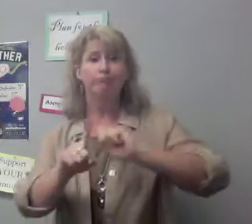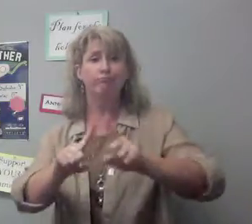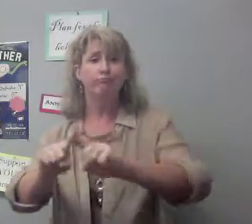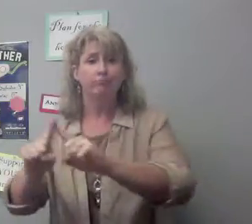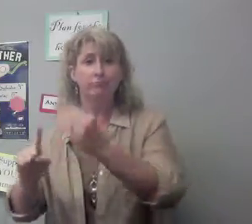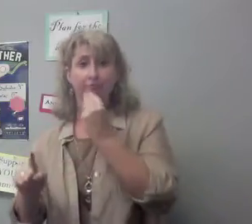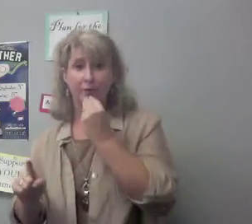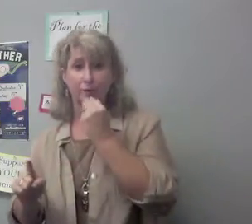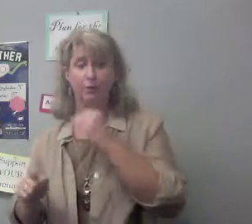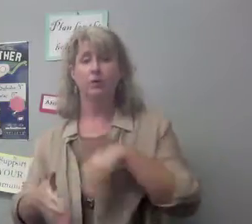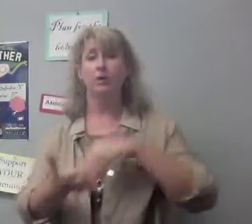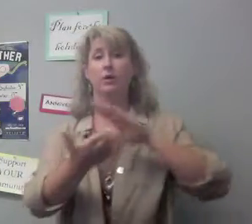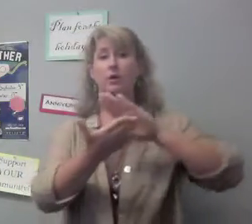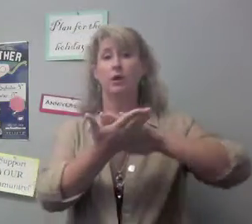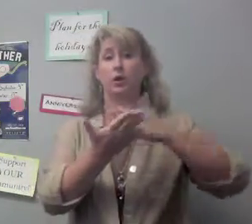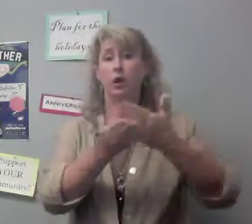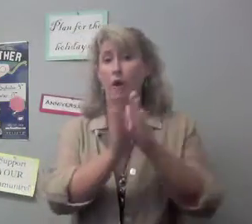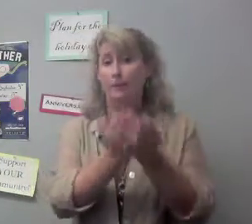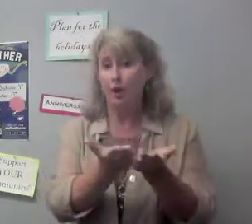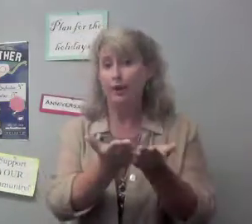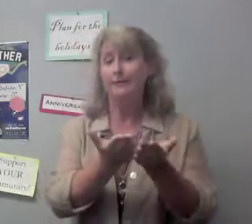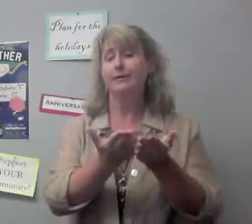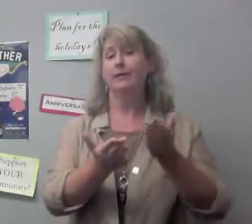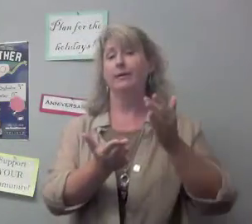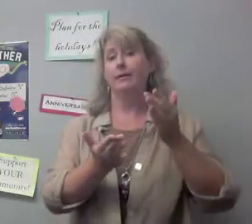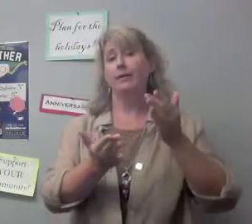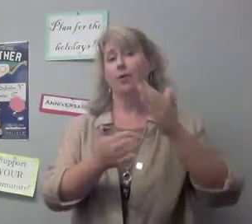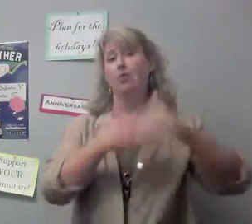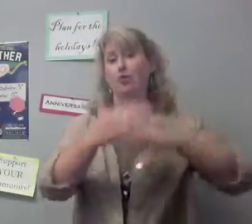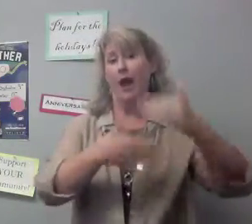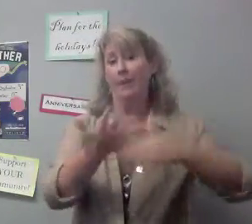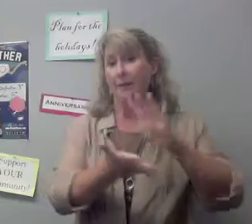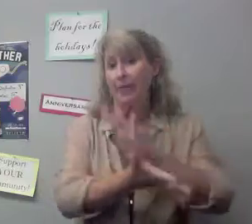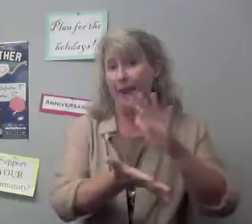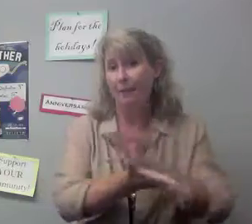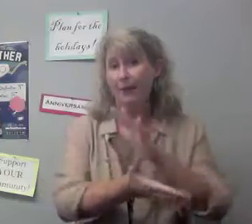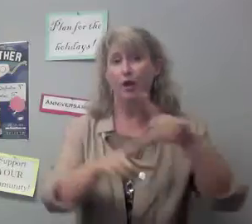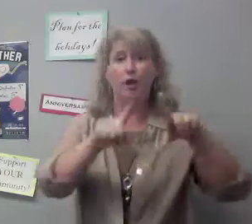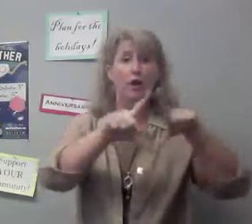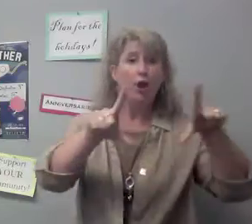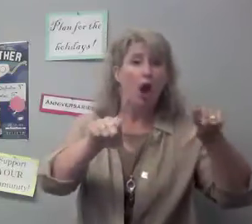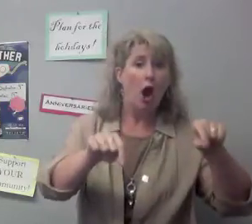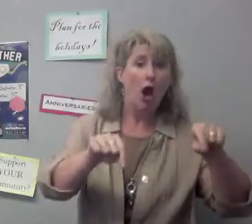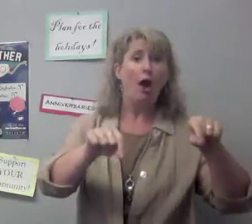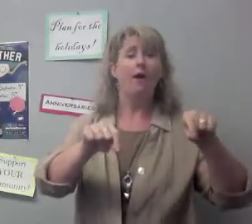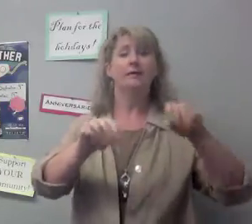different kind of foods, cookbooks, wrapping papers, cards,